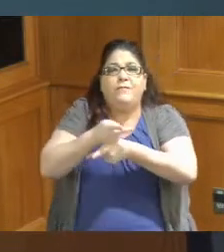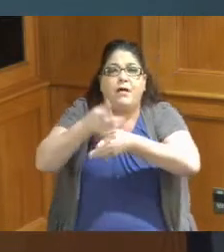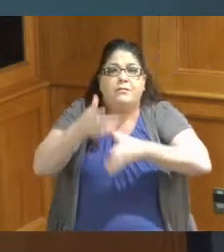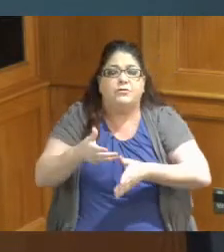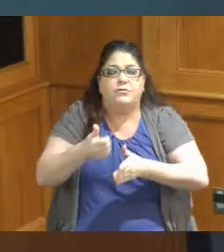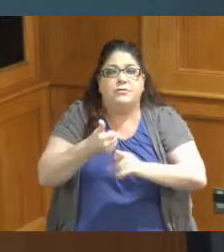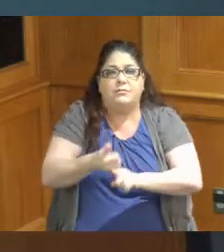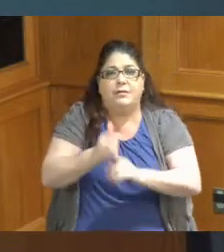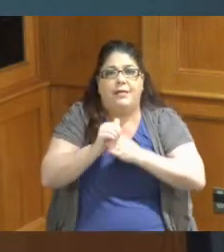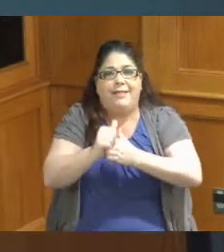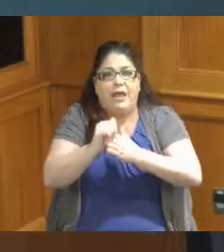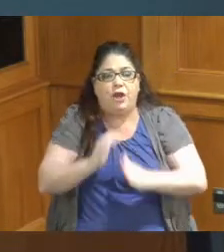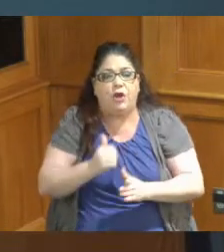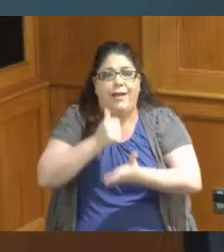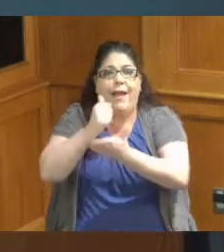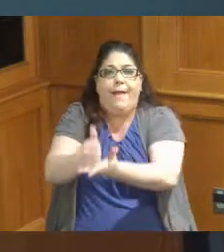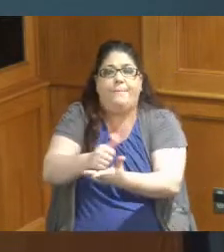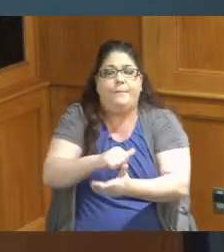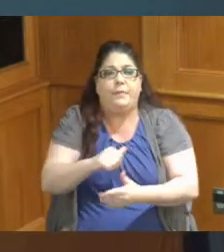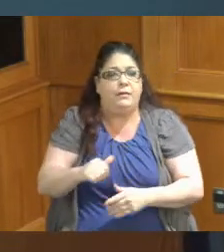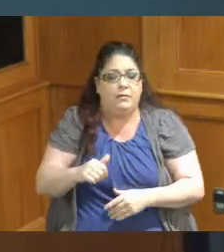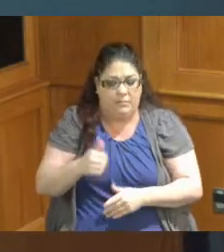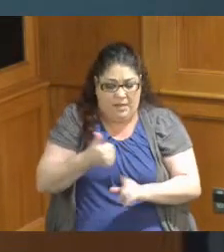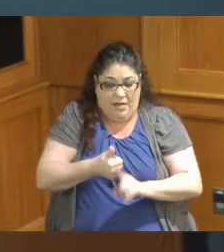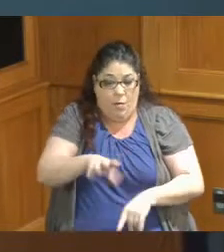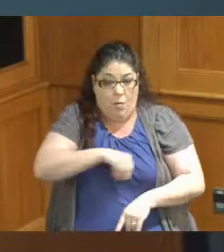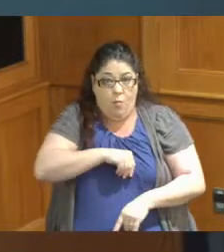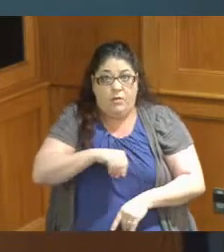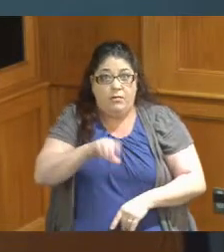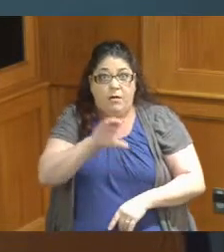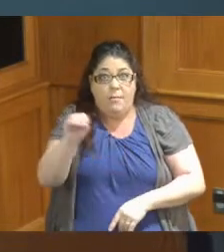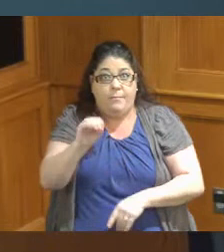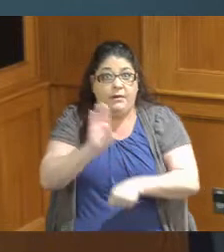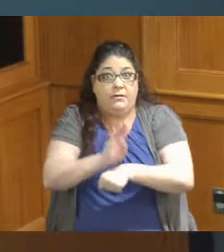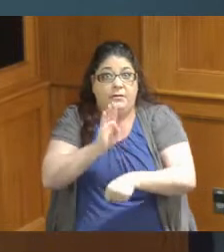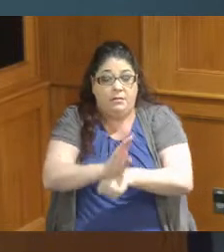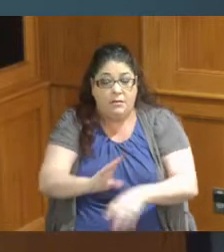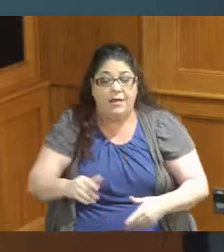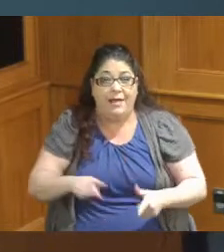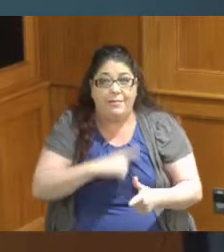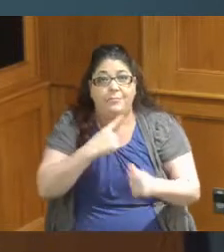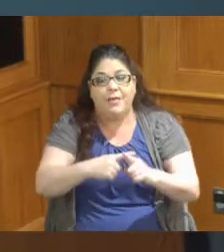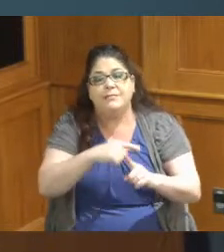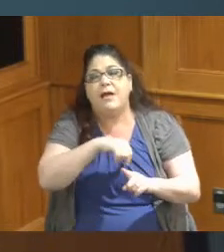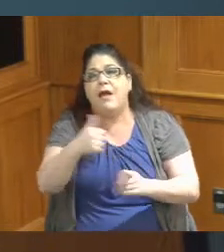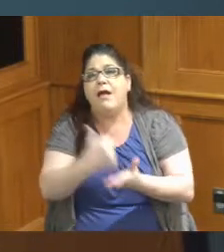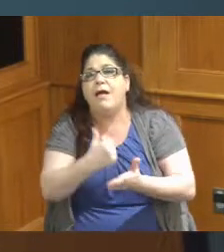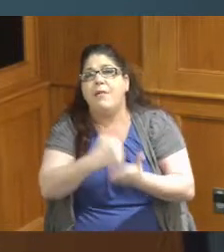his own company and he's helping other young men and women coming out to be able to be productive